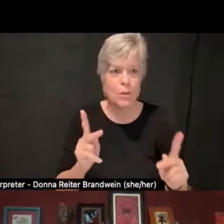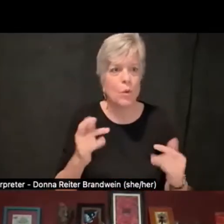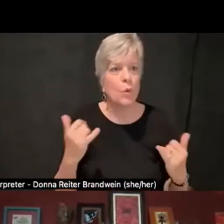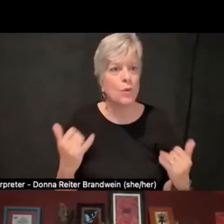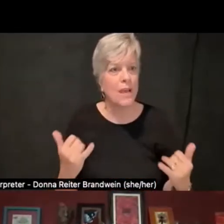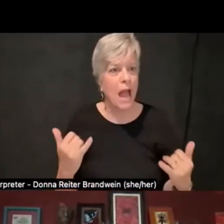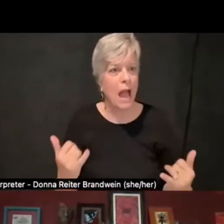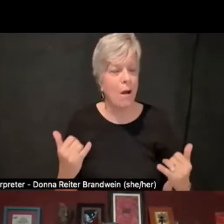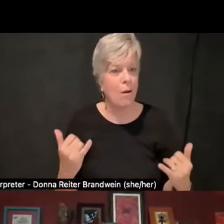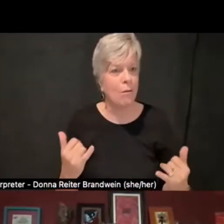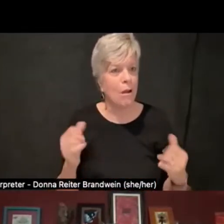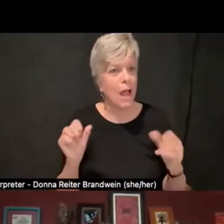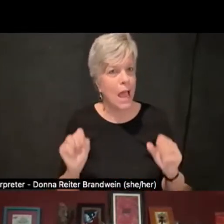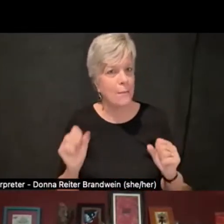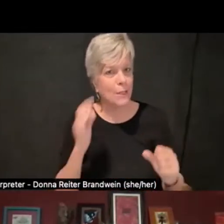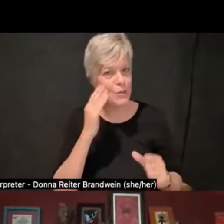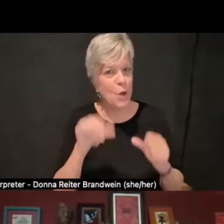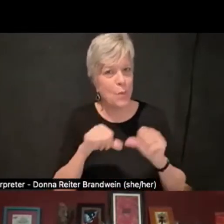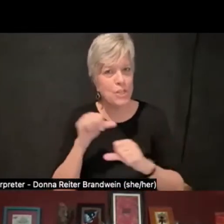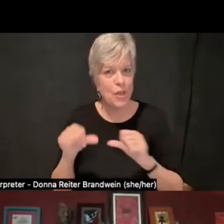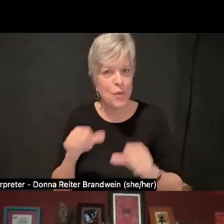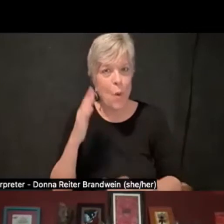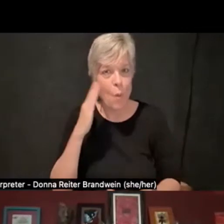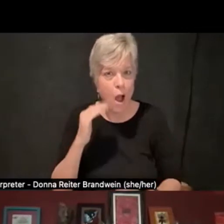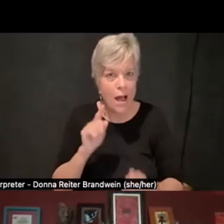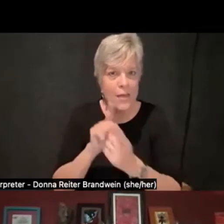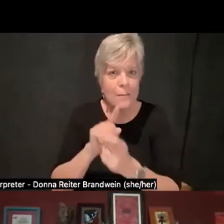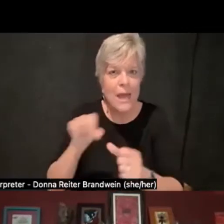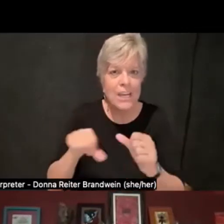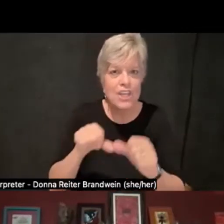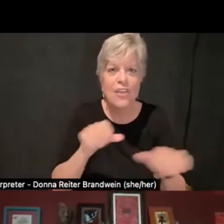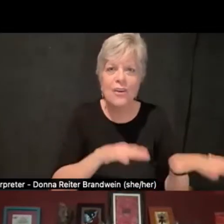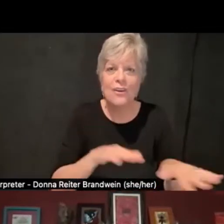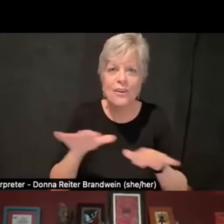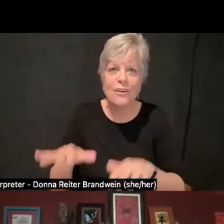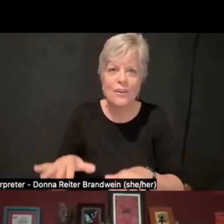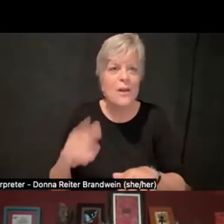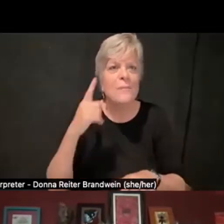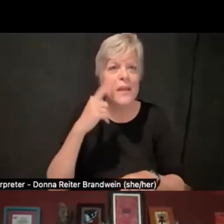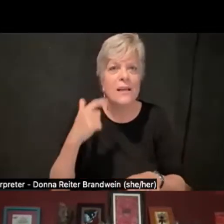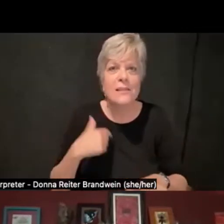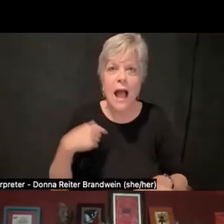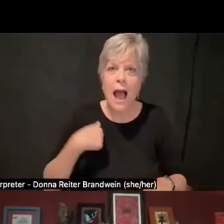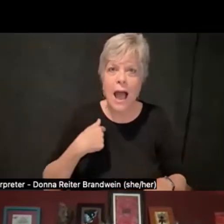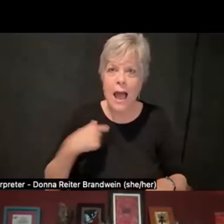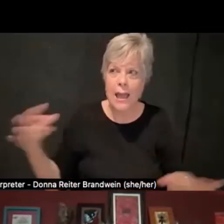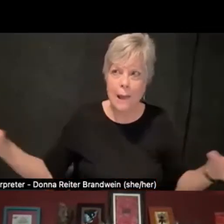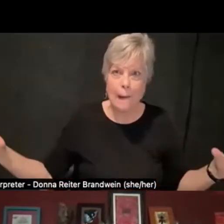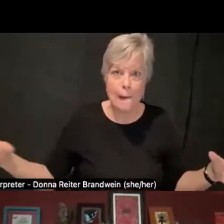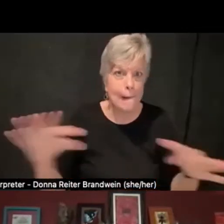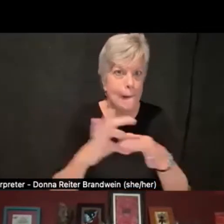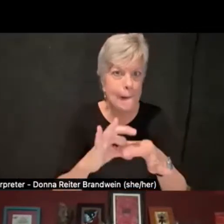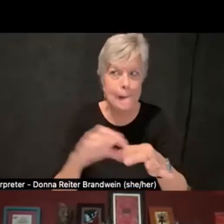to know each other because they met each other informally with my hopeful suggestion,